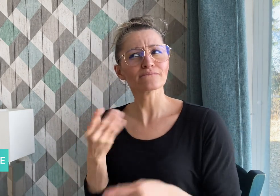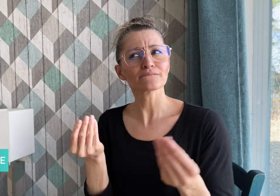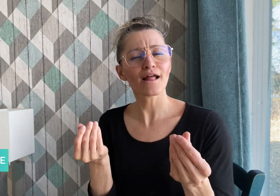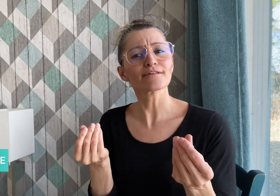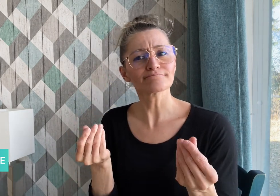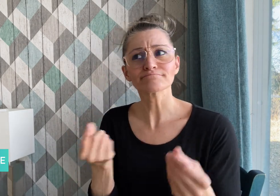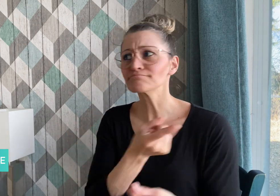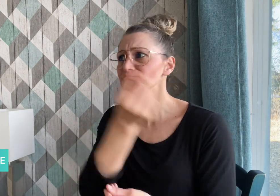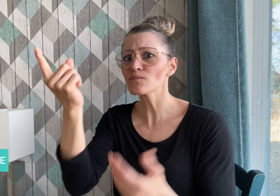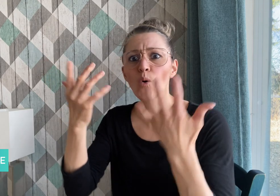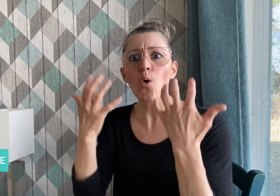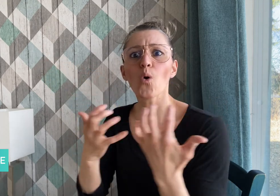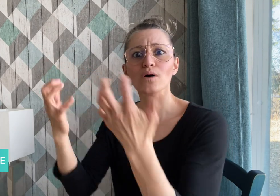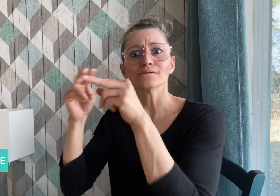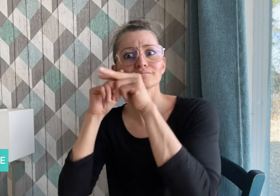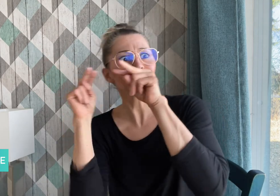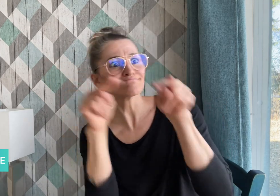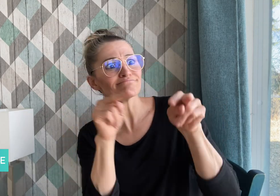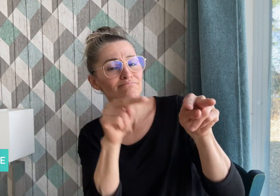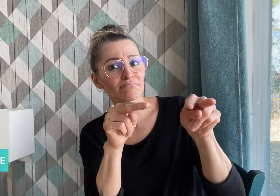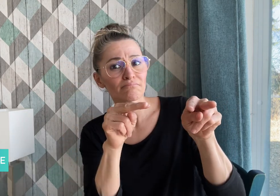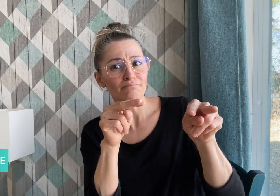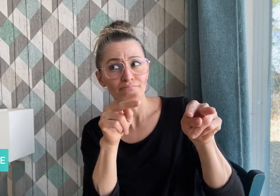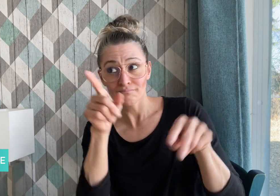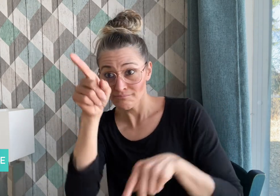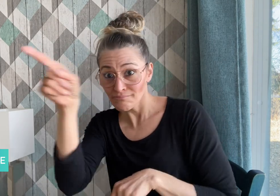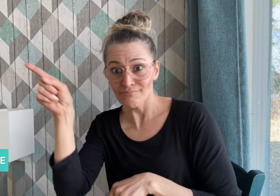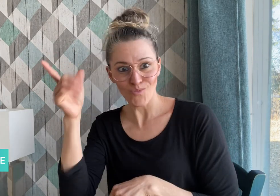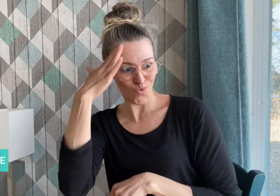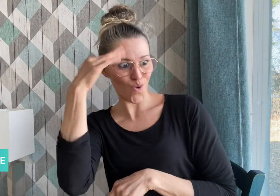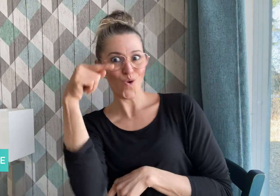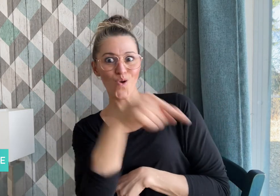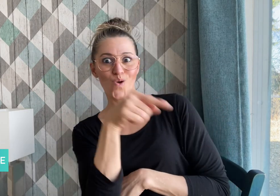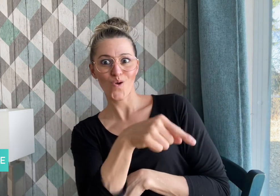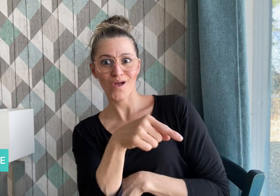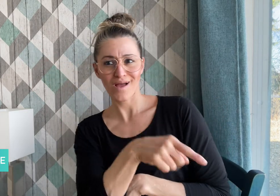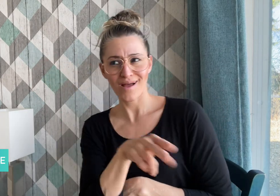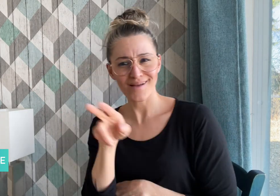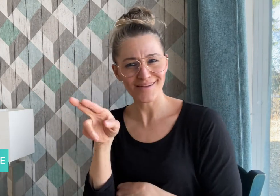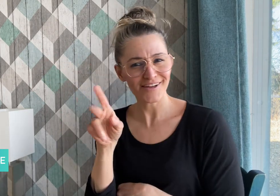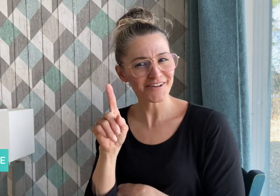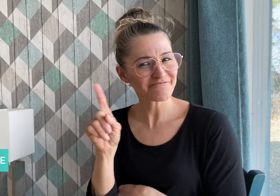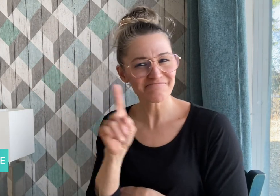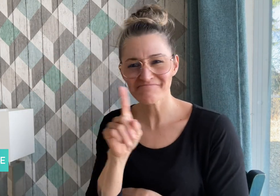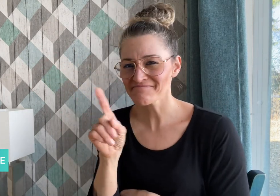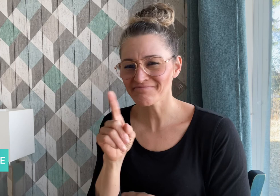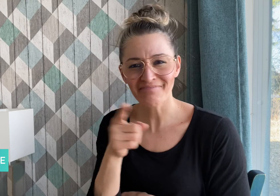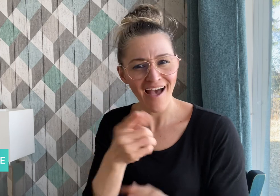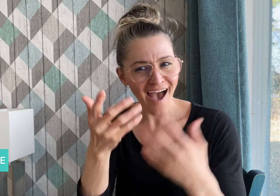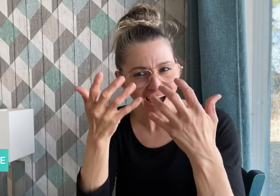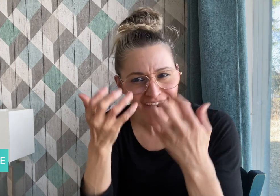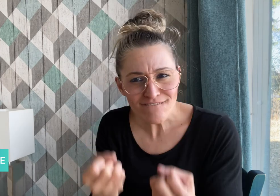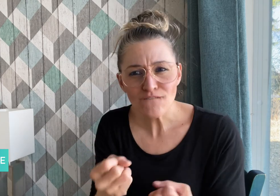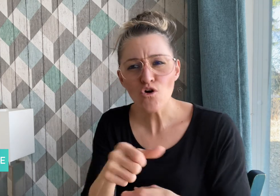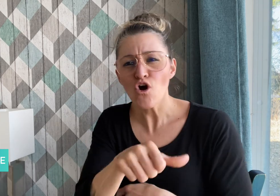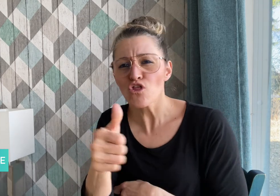that they know him well, but there are so many